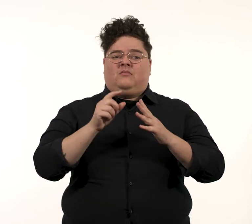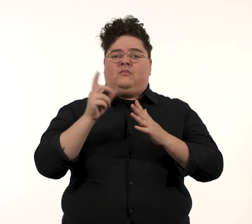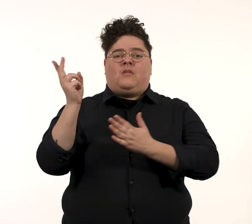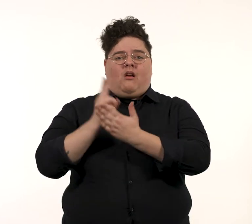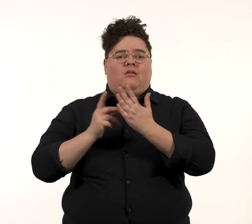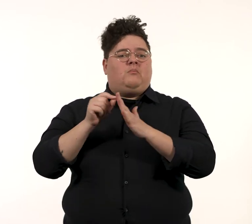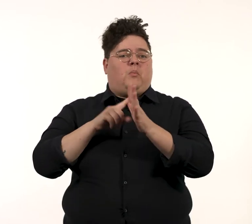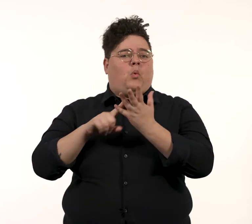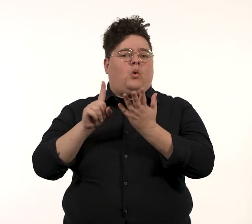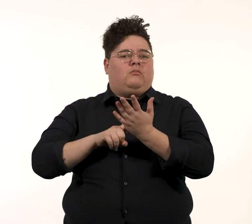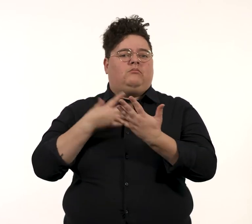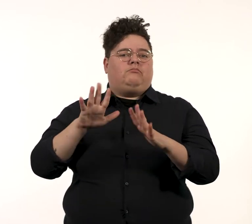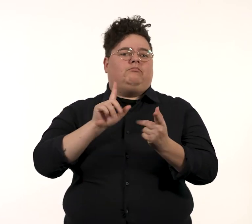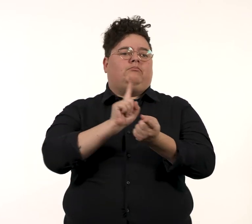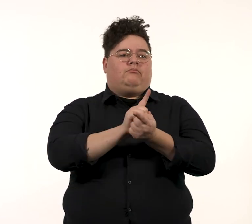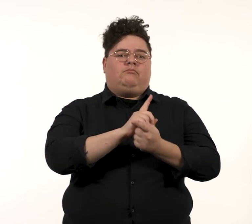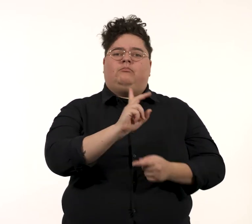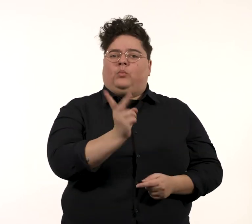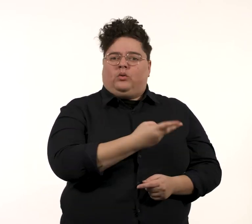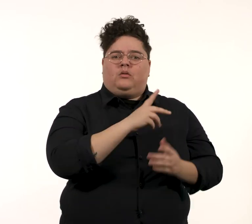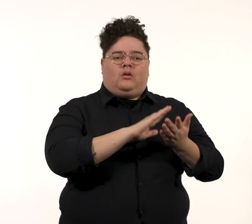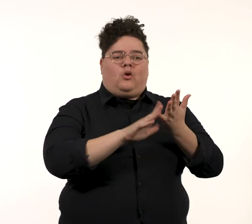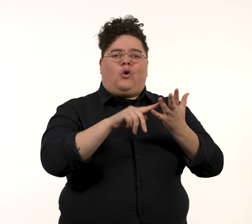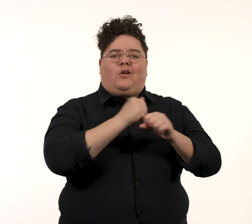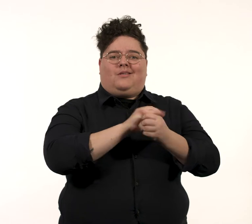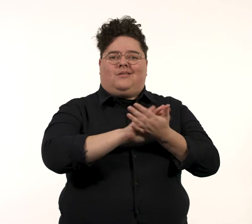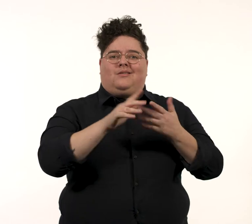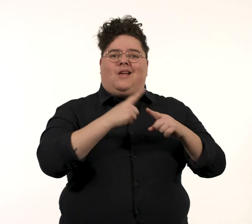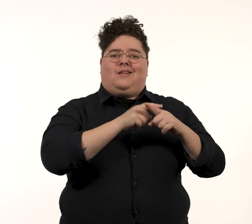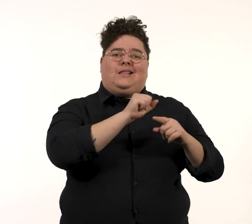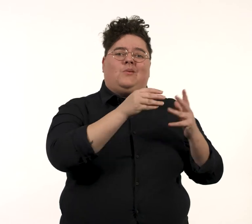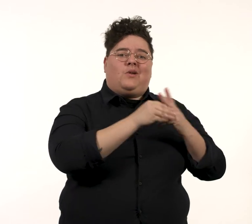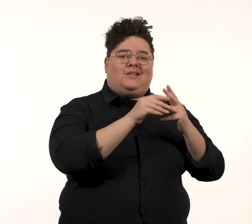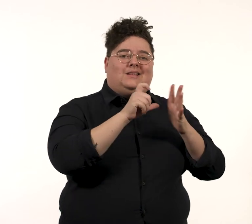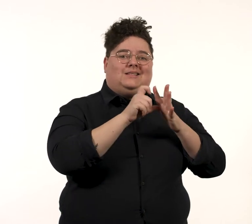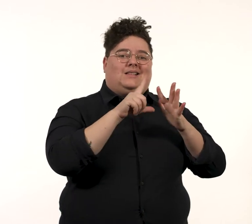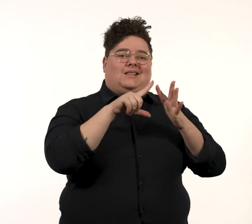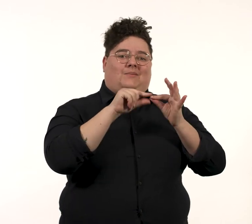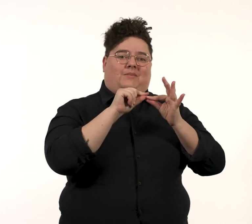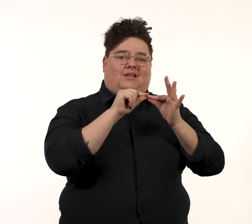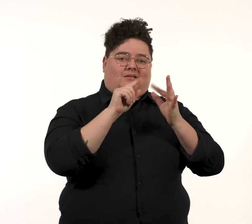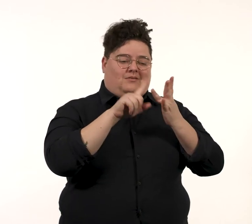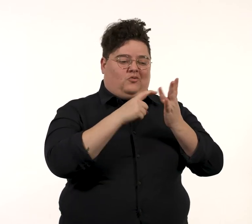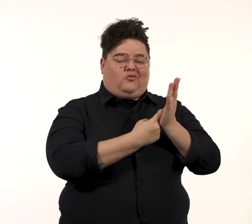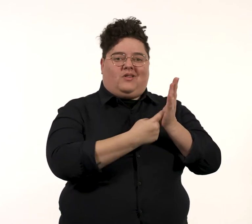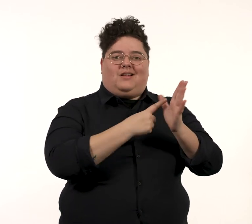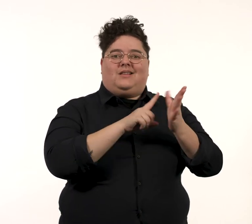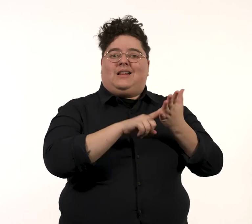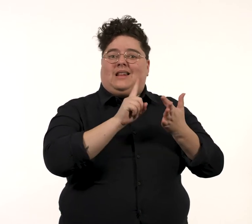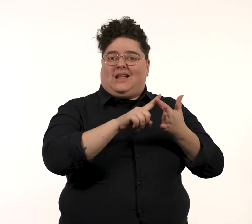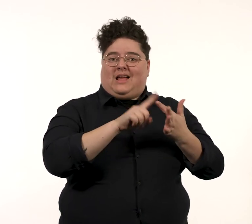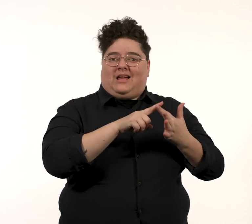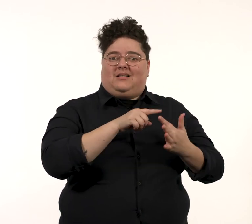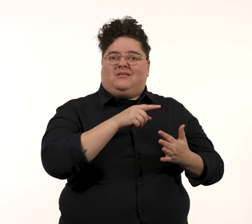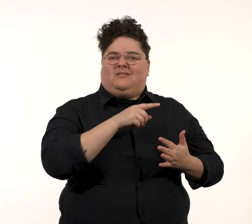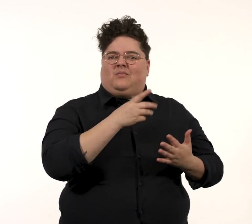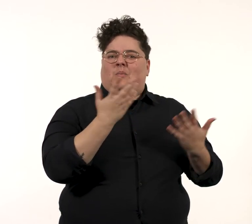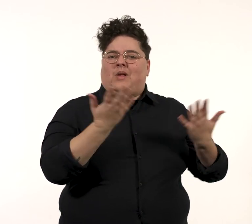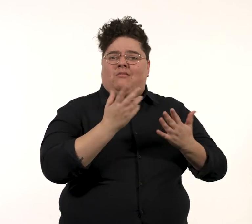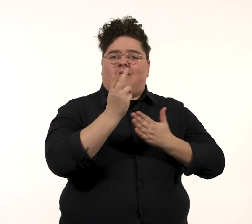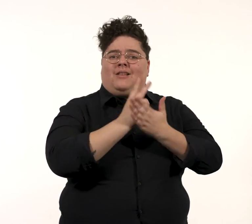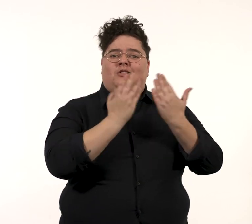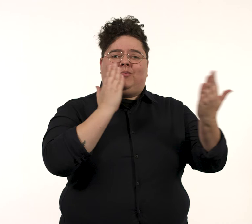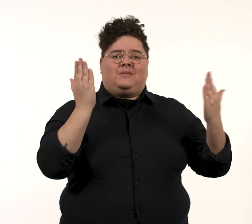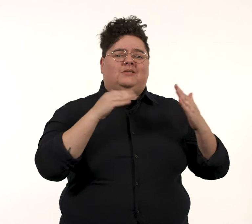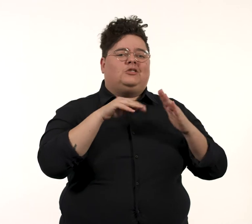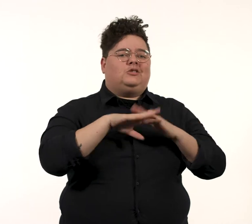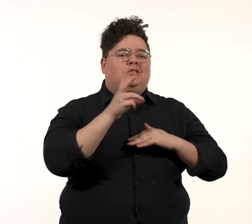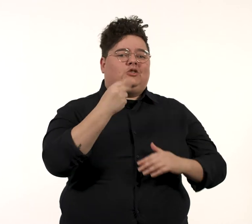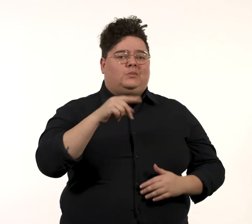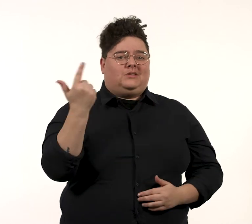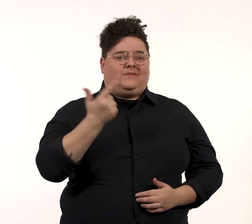Paul met Hugh Jackman and his wife Deborra-Lee Furness at art exhibition